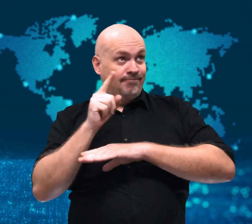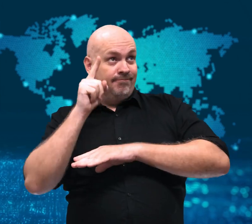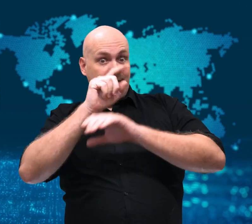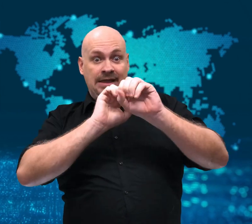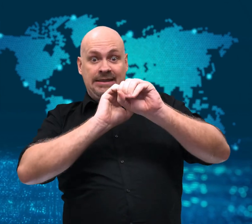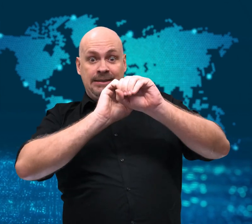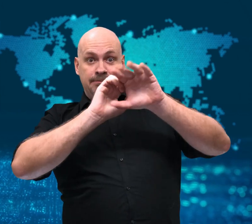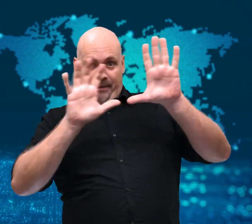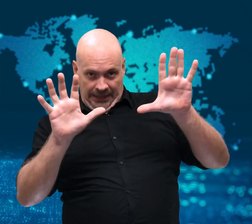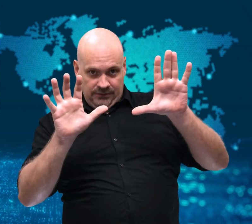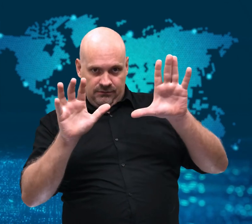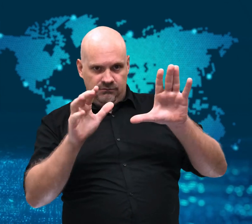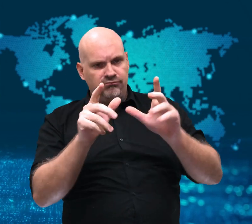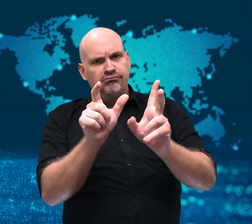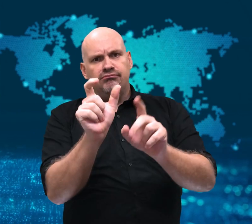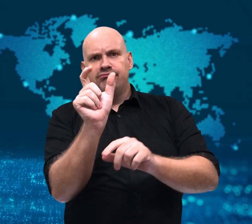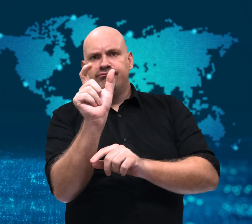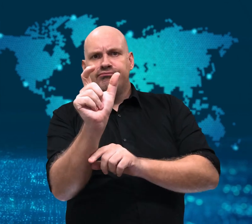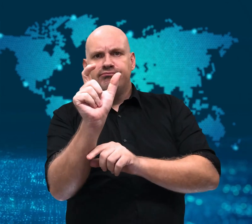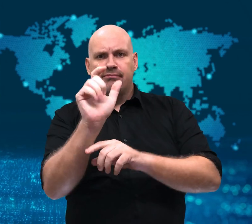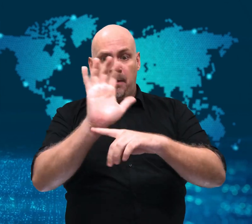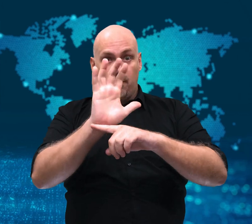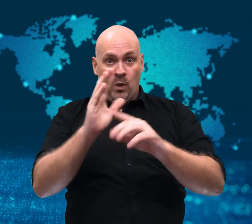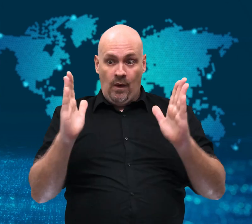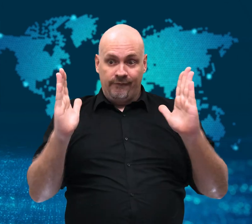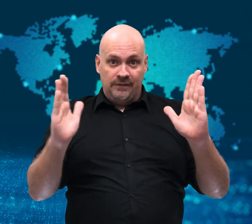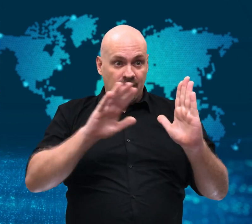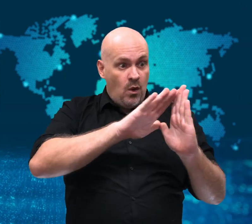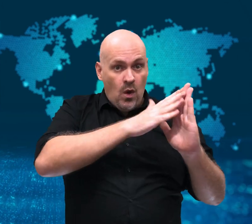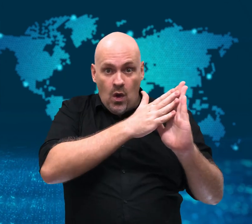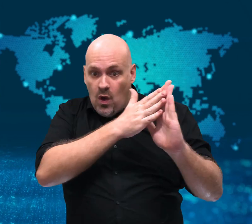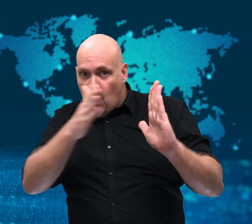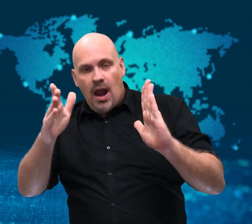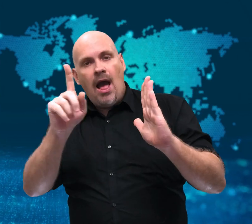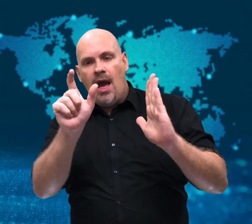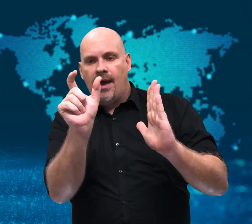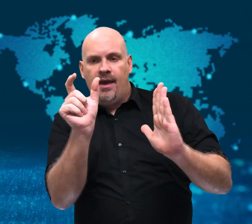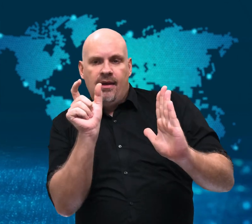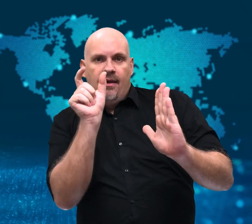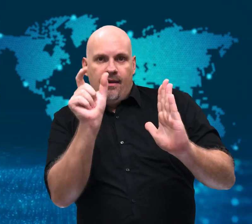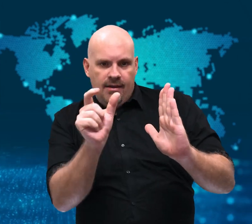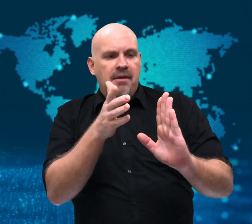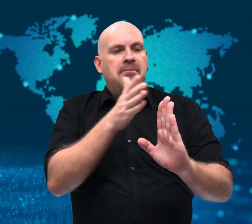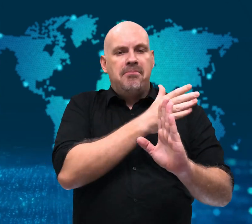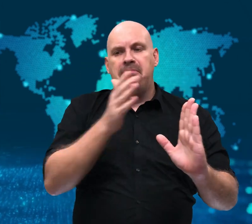Though this scene will be filmed in space,